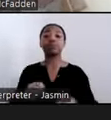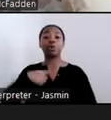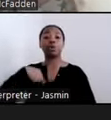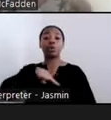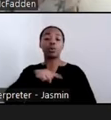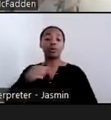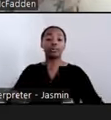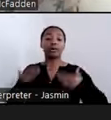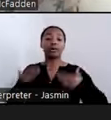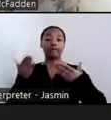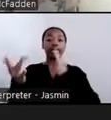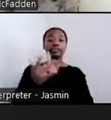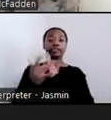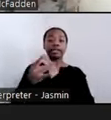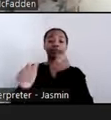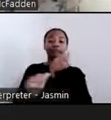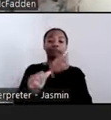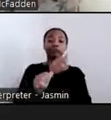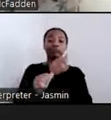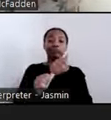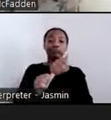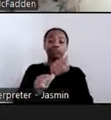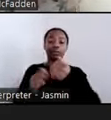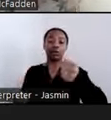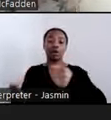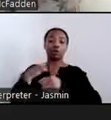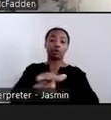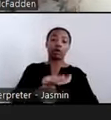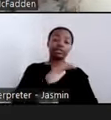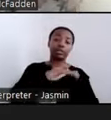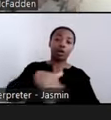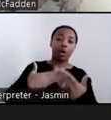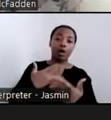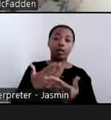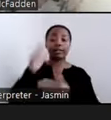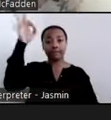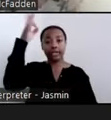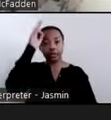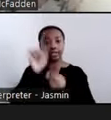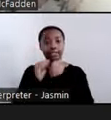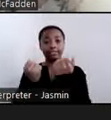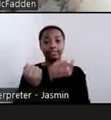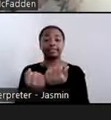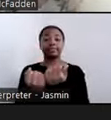agencies to cultivate cross-sector partnerships that bring together housing,